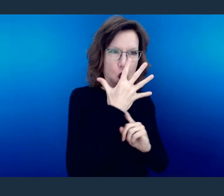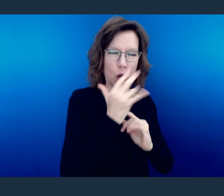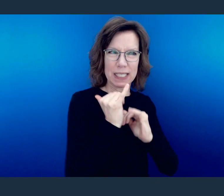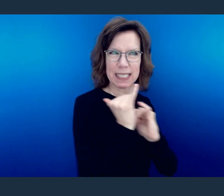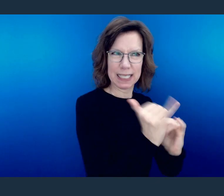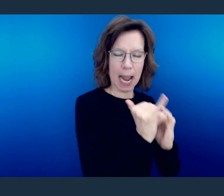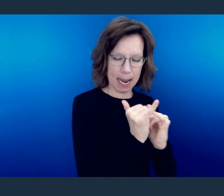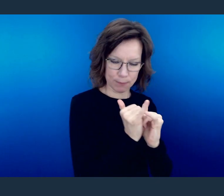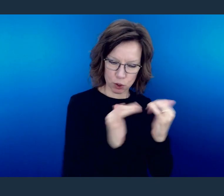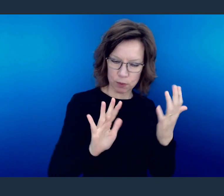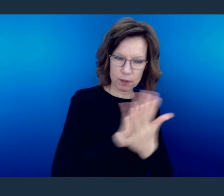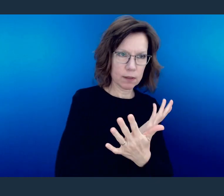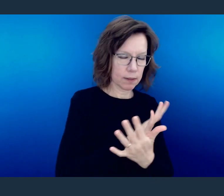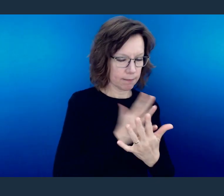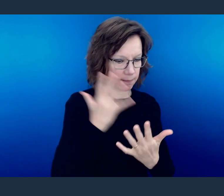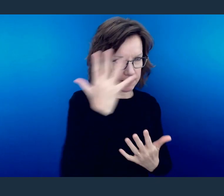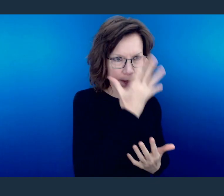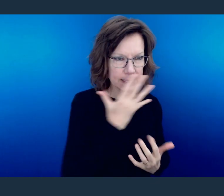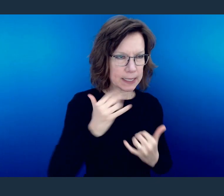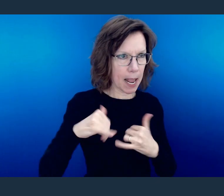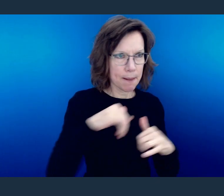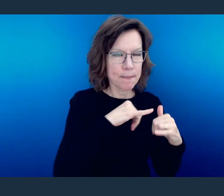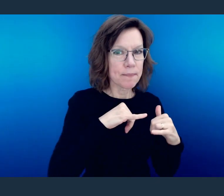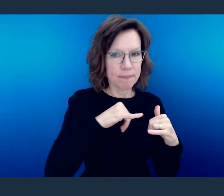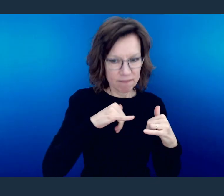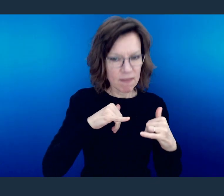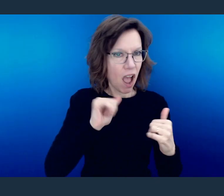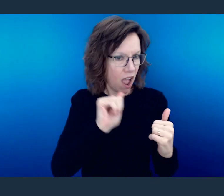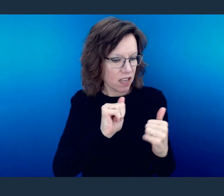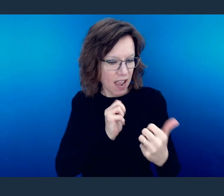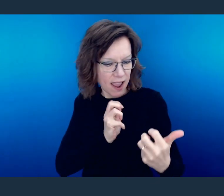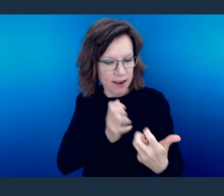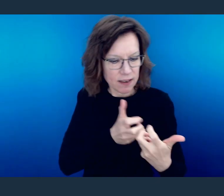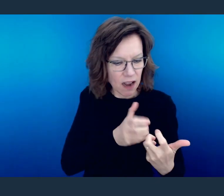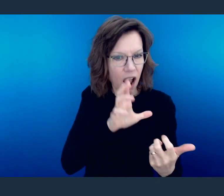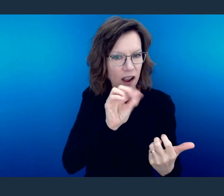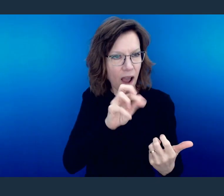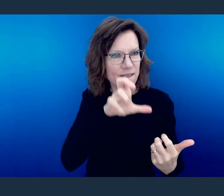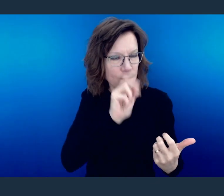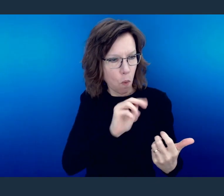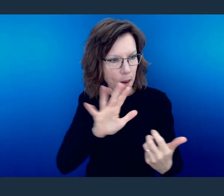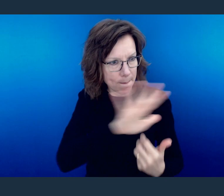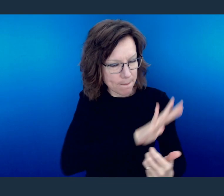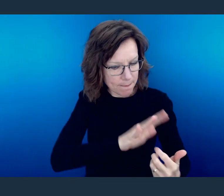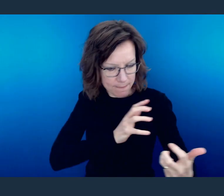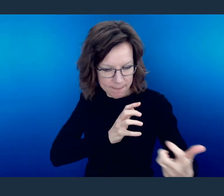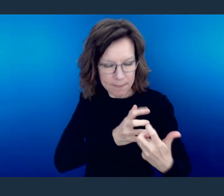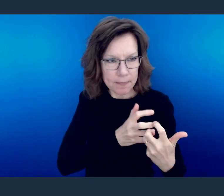to look like the things around them, in other words, conforming to the world that was around